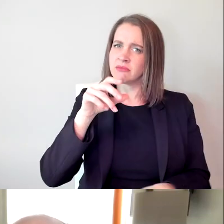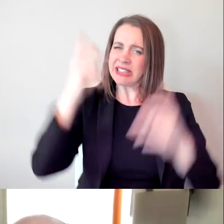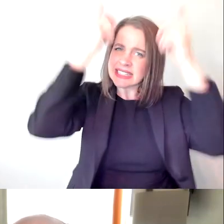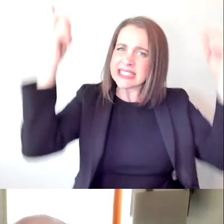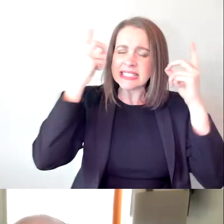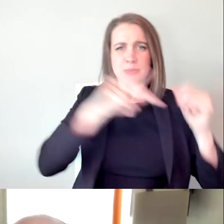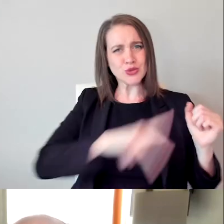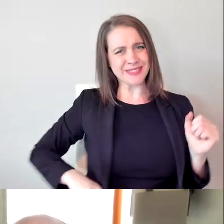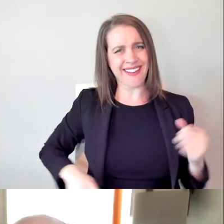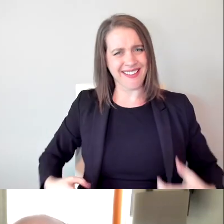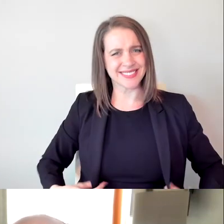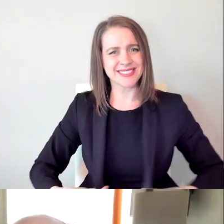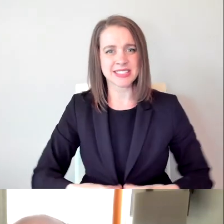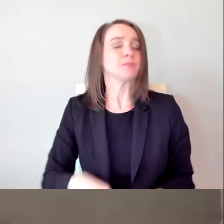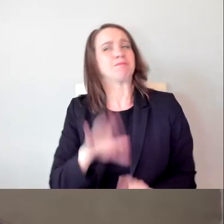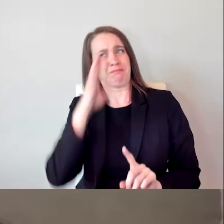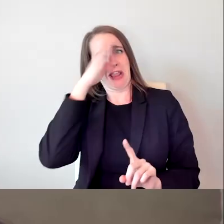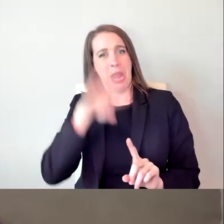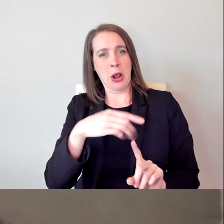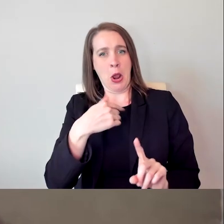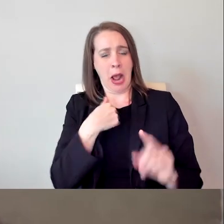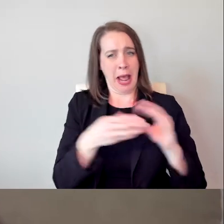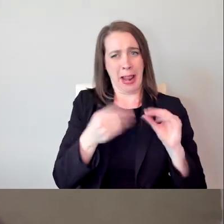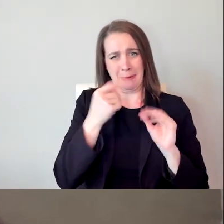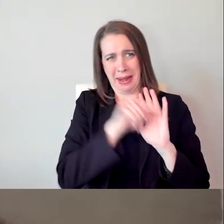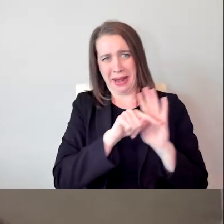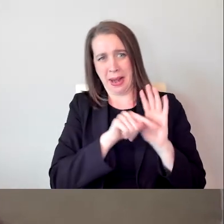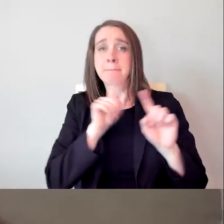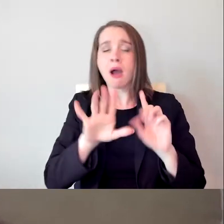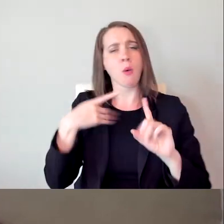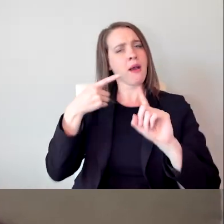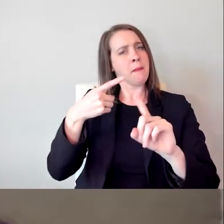because I was like so doom and gloom. A lot of disabled people are putting out